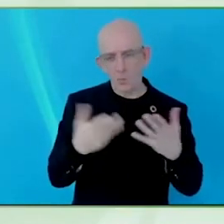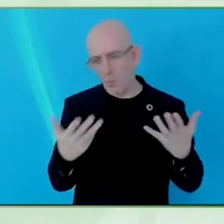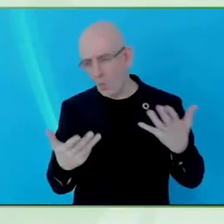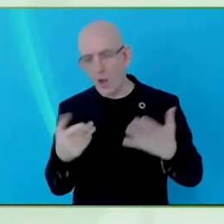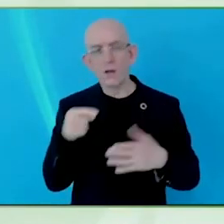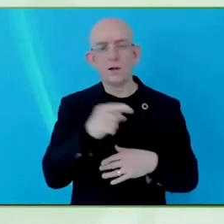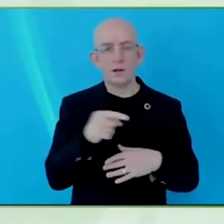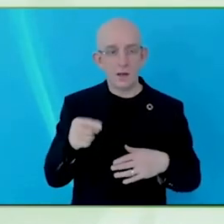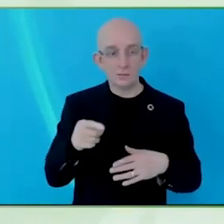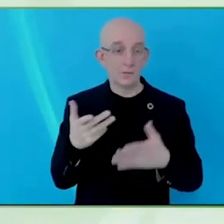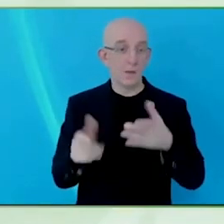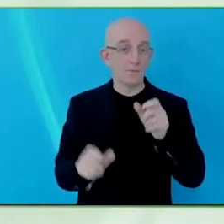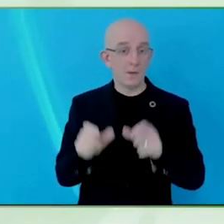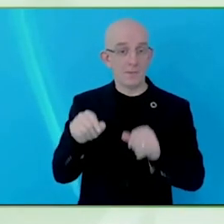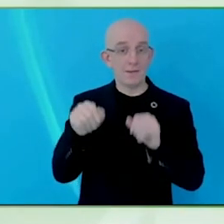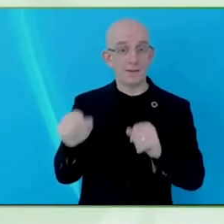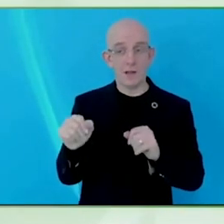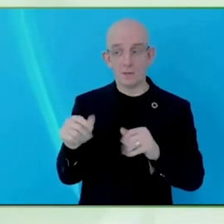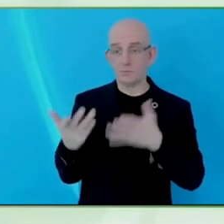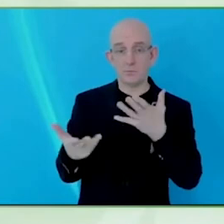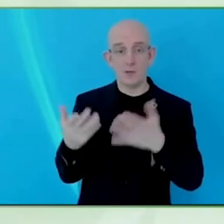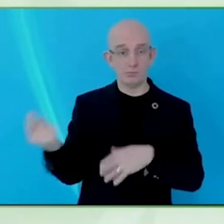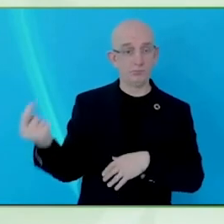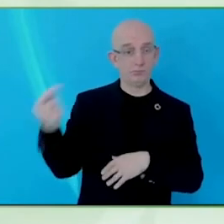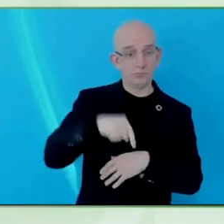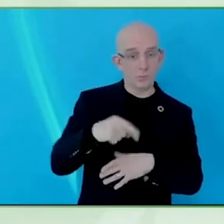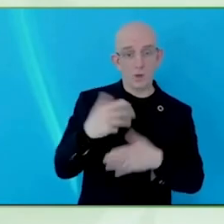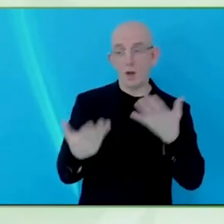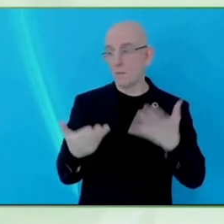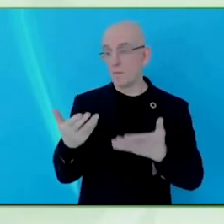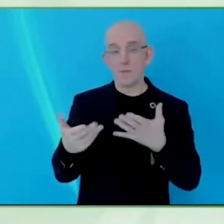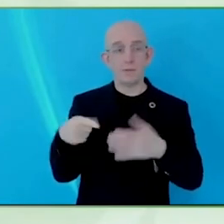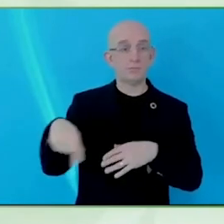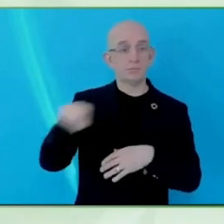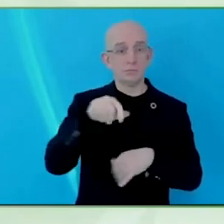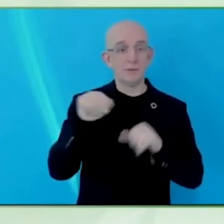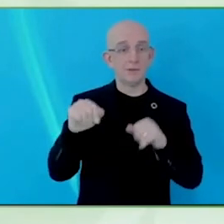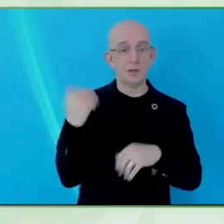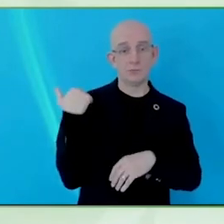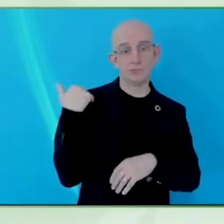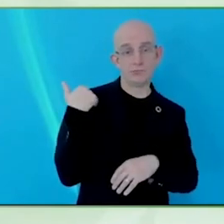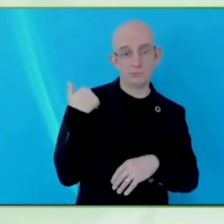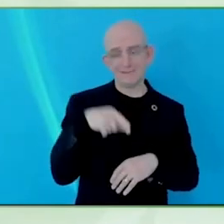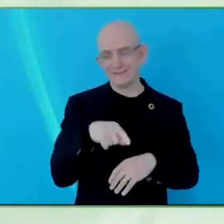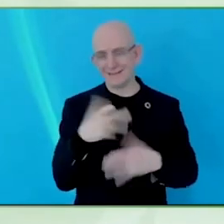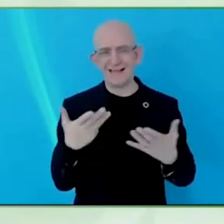where people can share with us, to do research and we think there is a